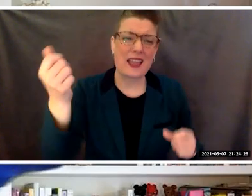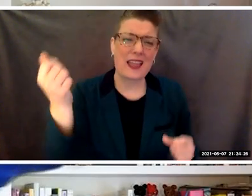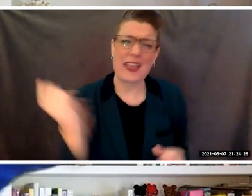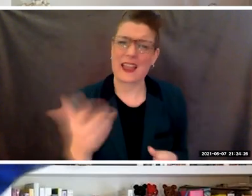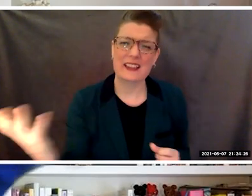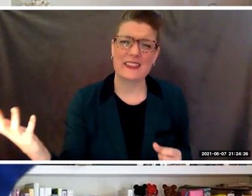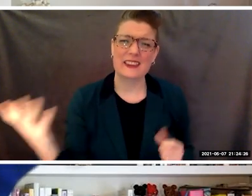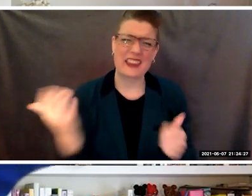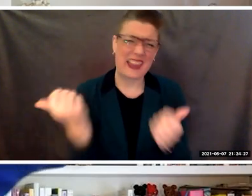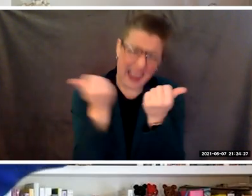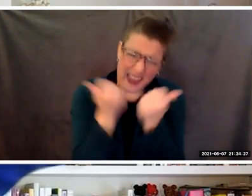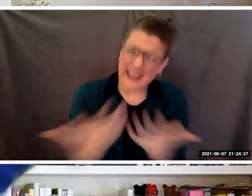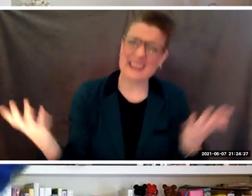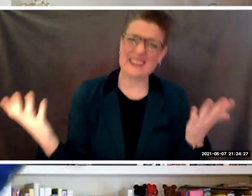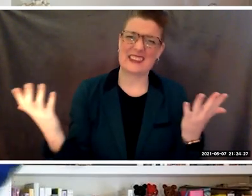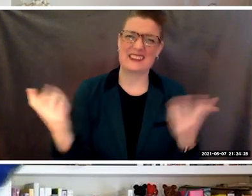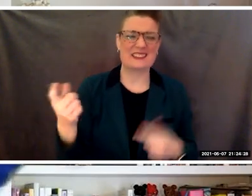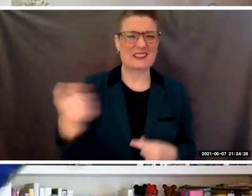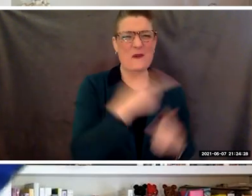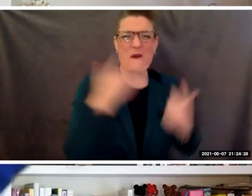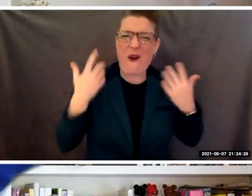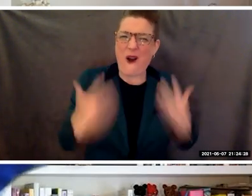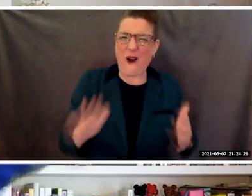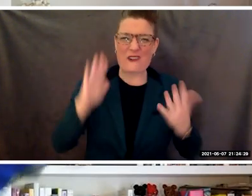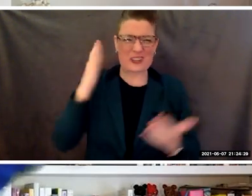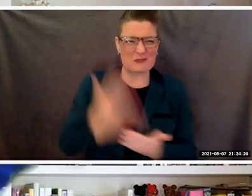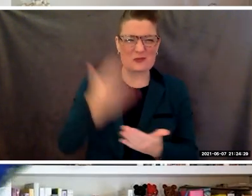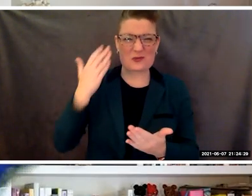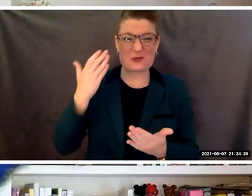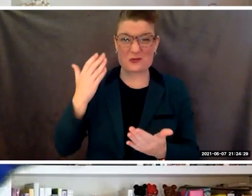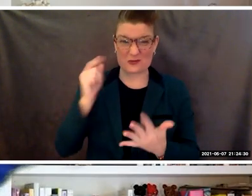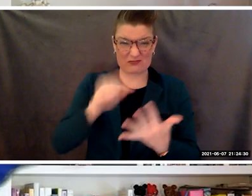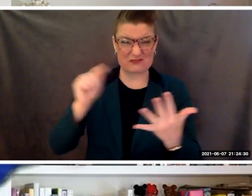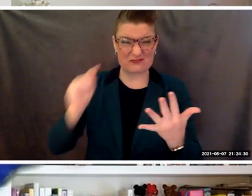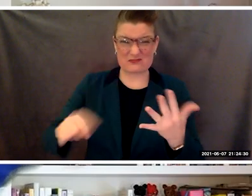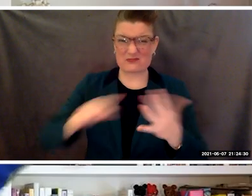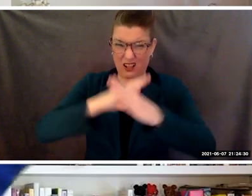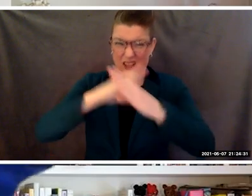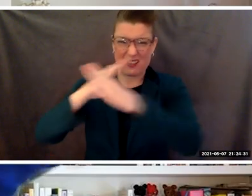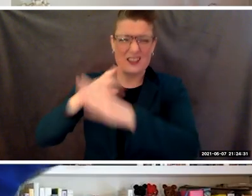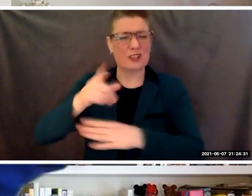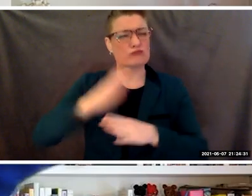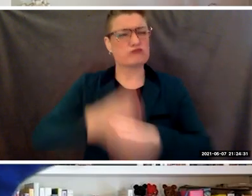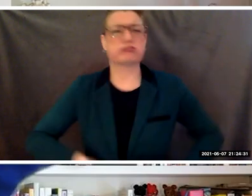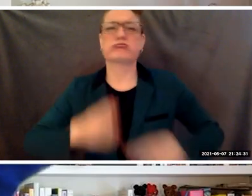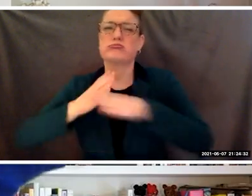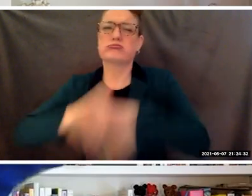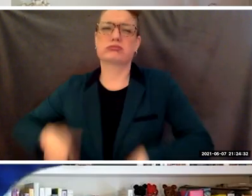You've proven you can overcome anything, you already have.